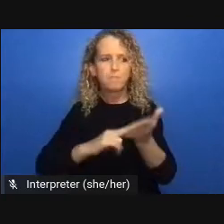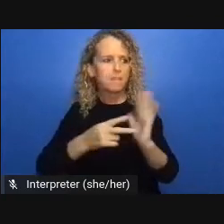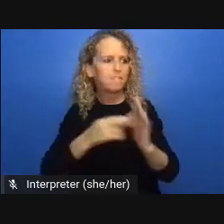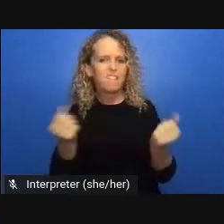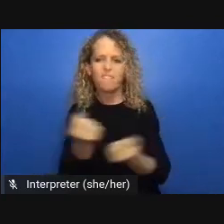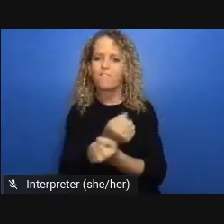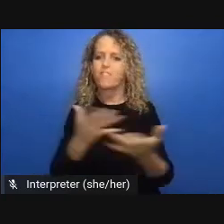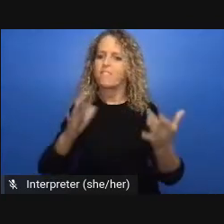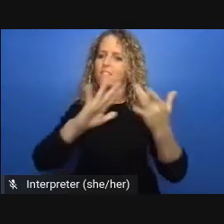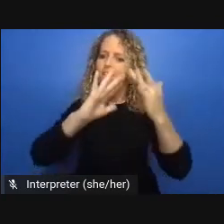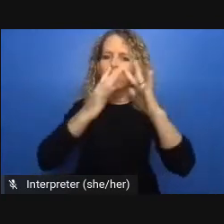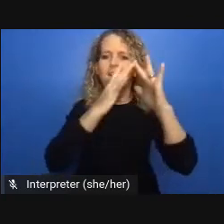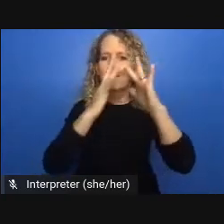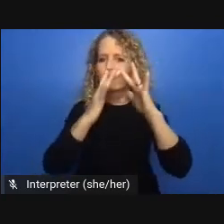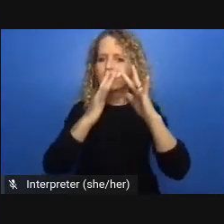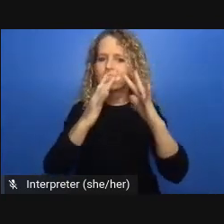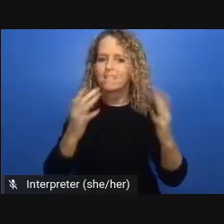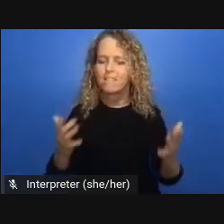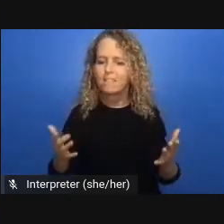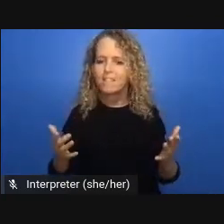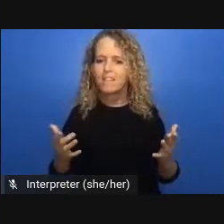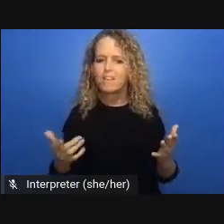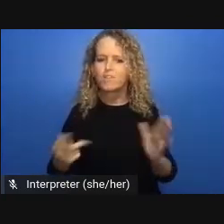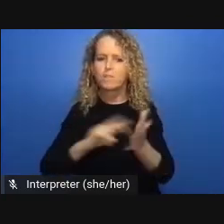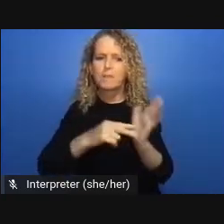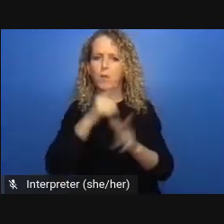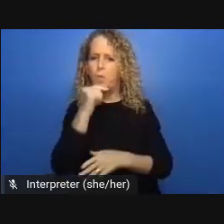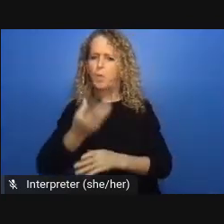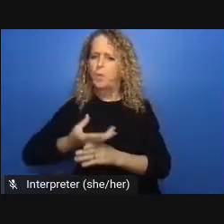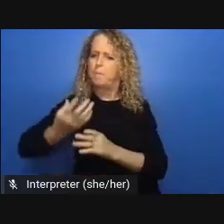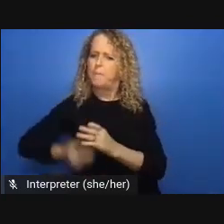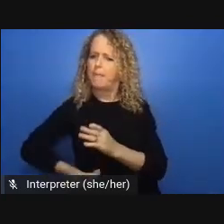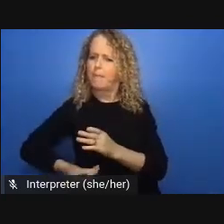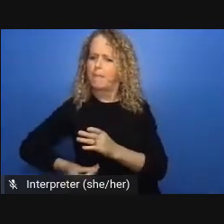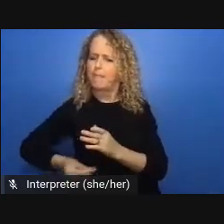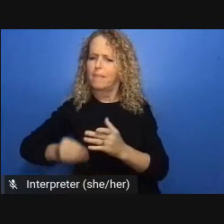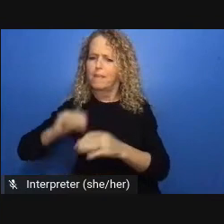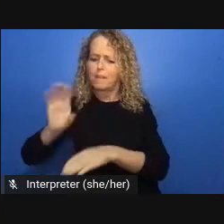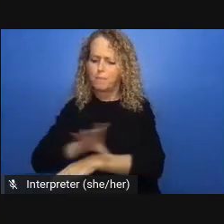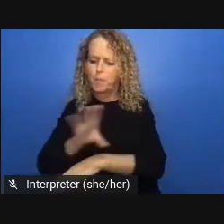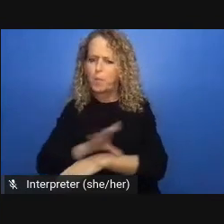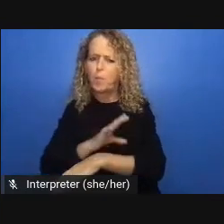that announcement the province's announcement an apology for systemic discrimination in Nova